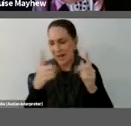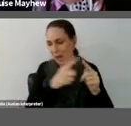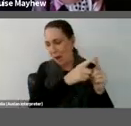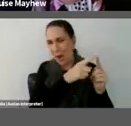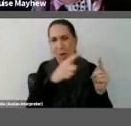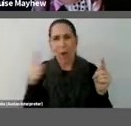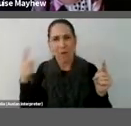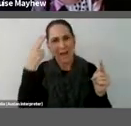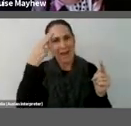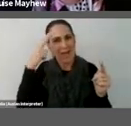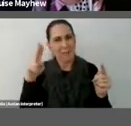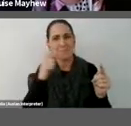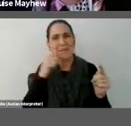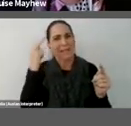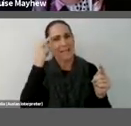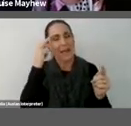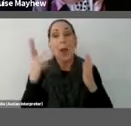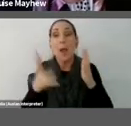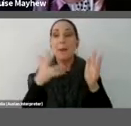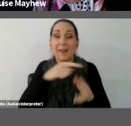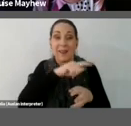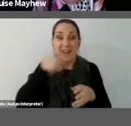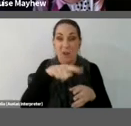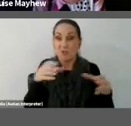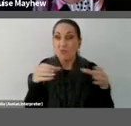group of artists who swapped art through the mail.